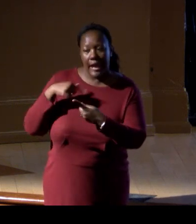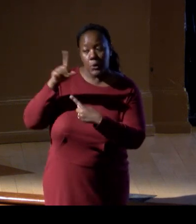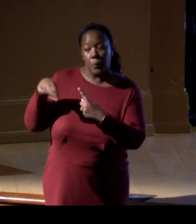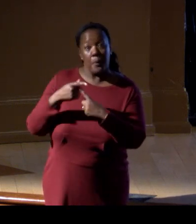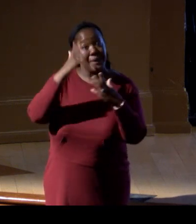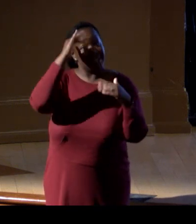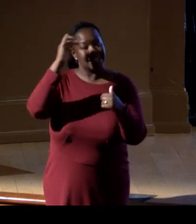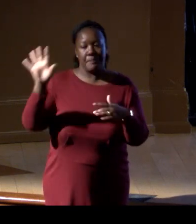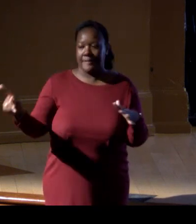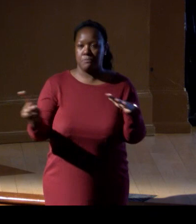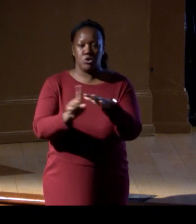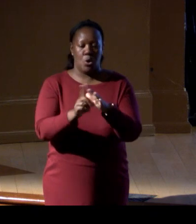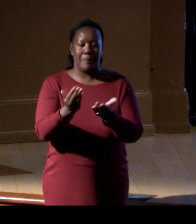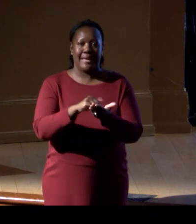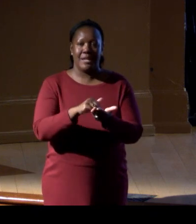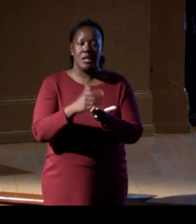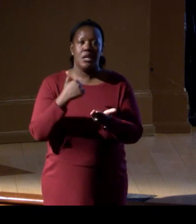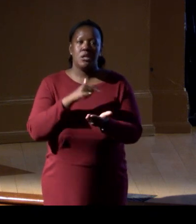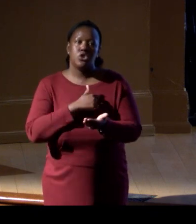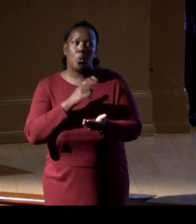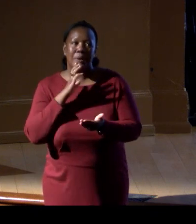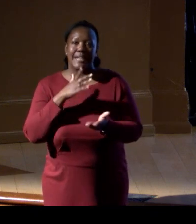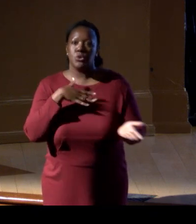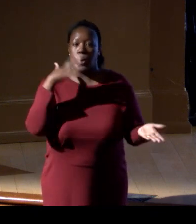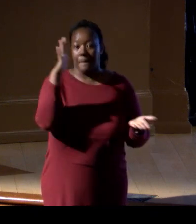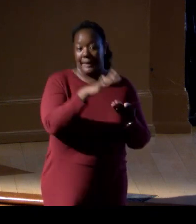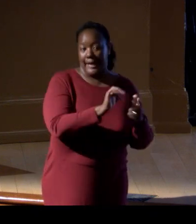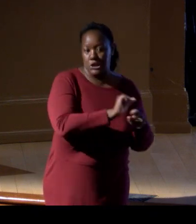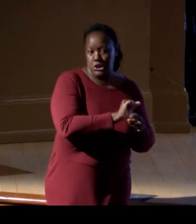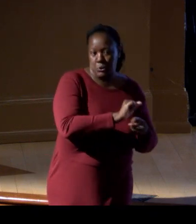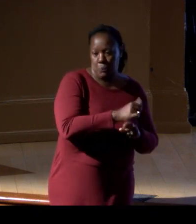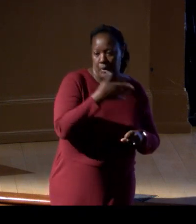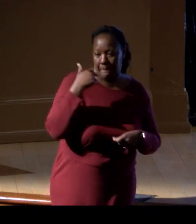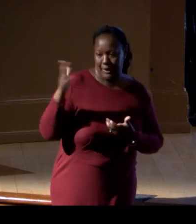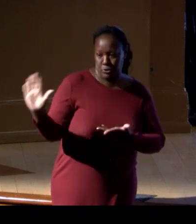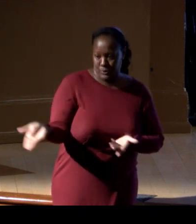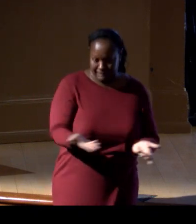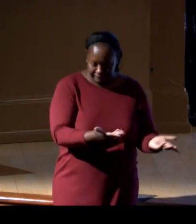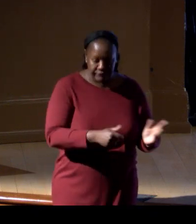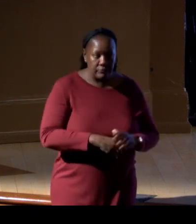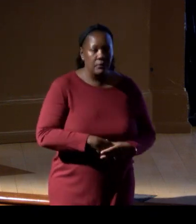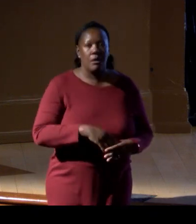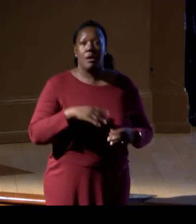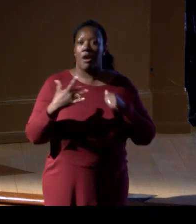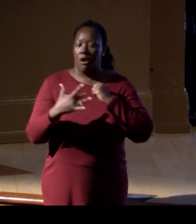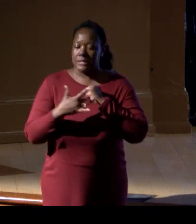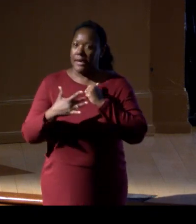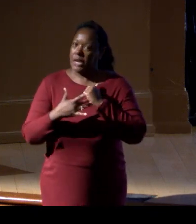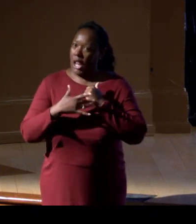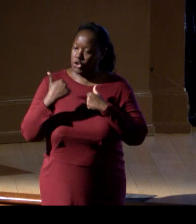so that we can better cater our mitigation work, we can better cater the technology that we're using